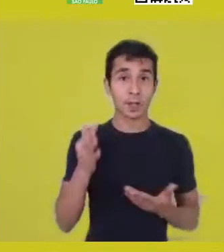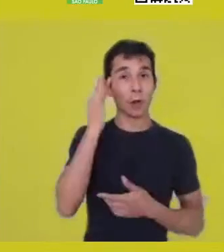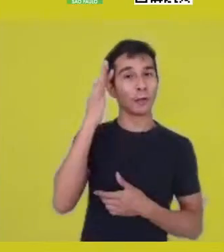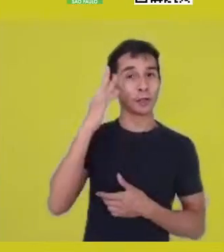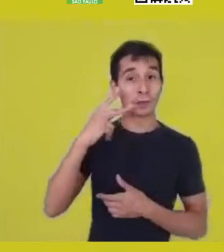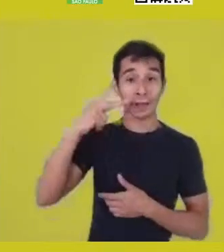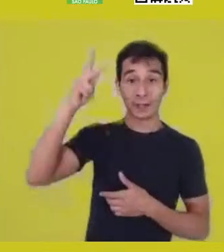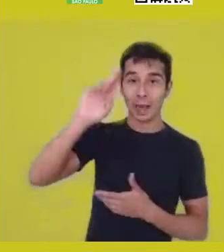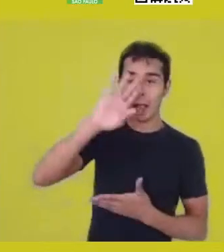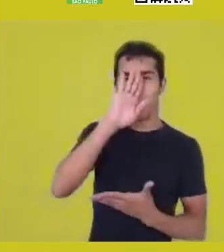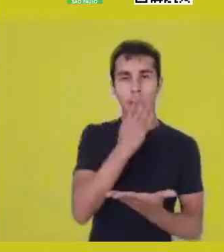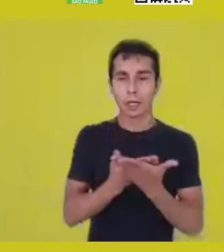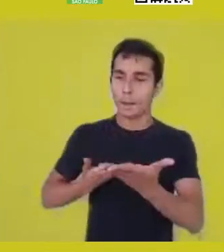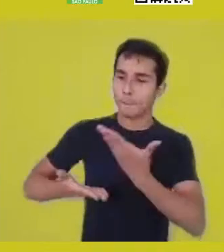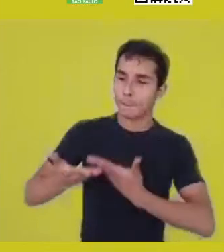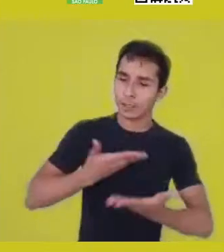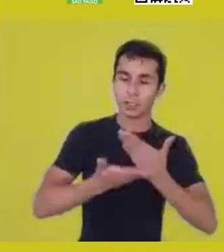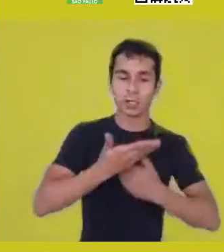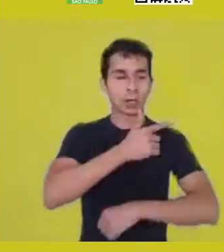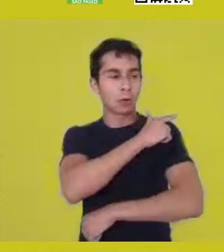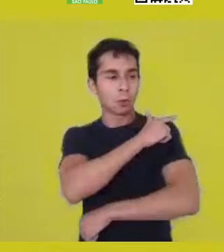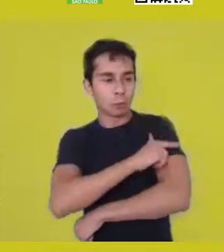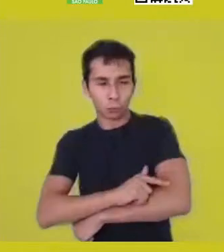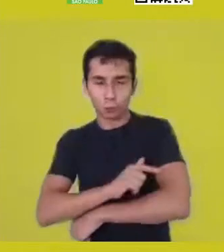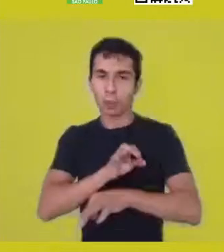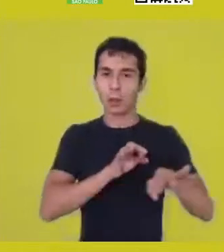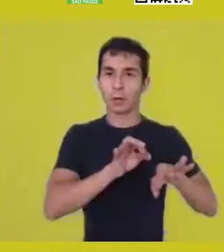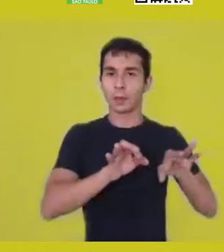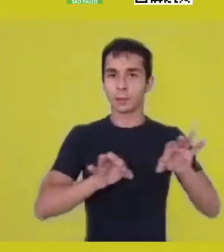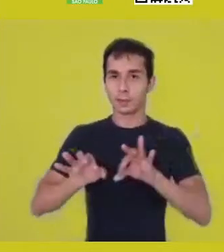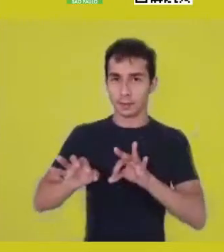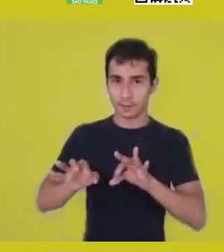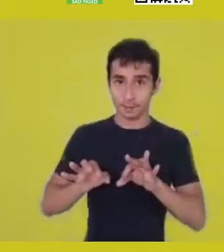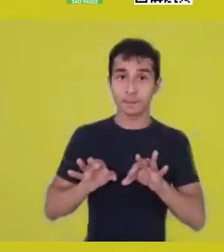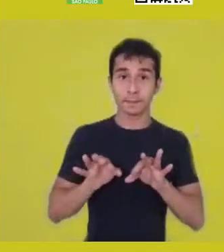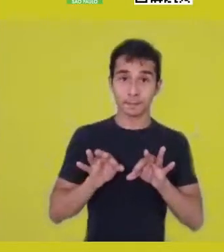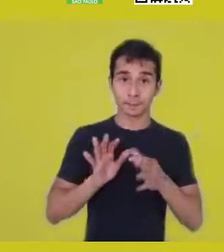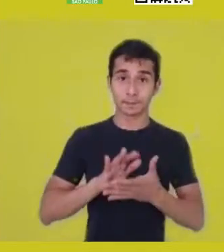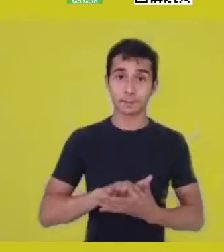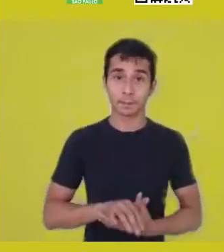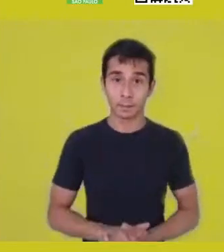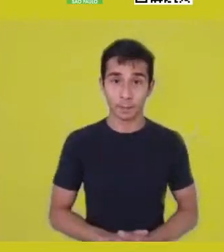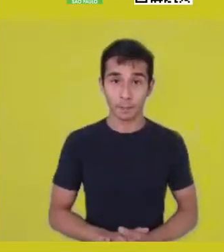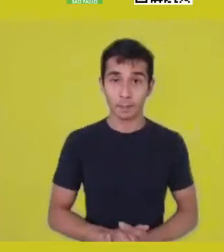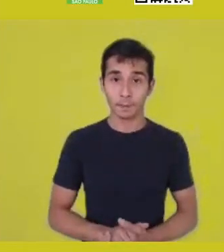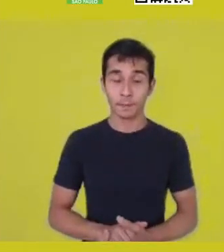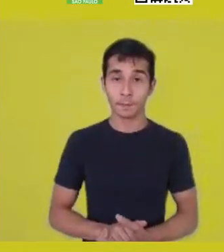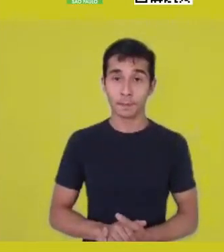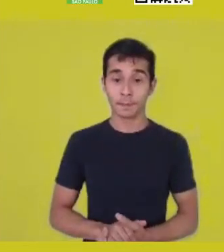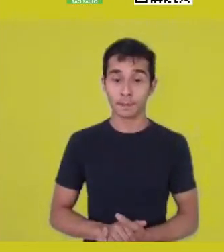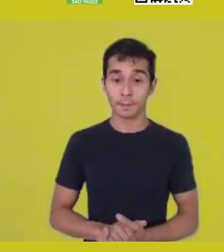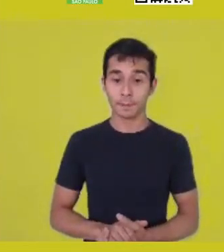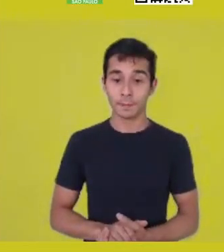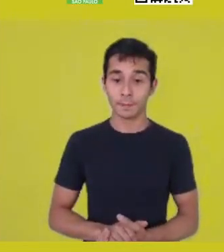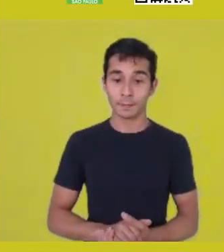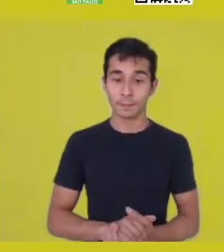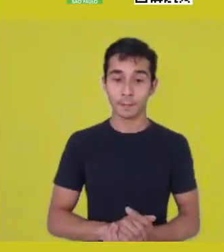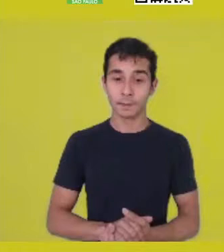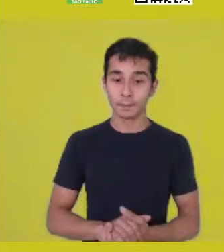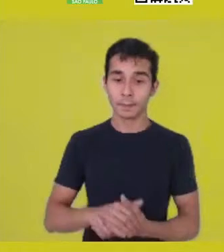conduct and organization. And that comes with our enslaved ancestors